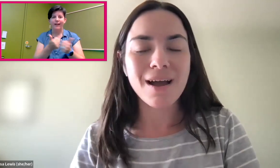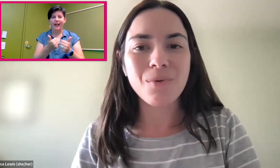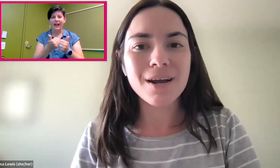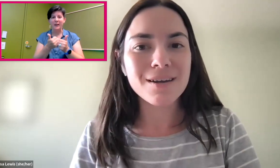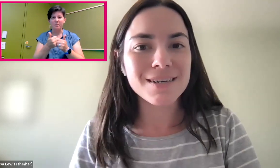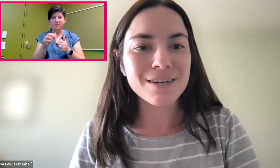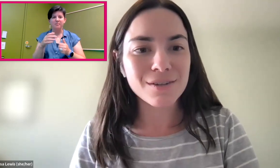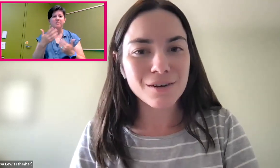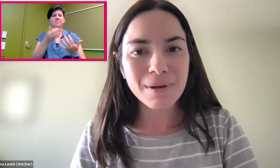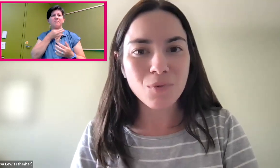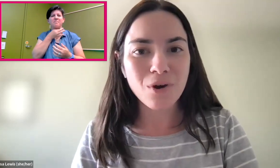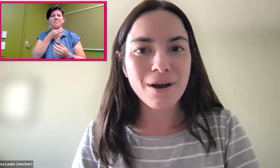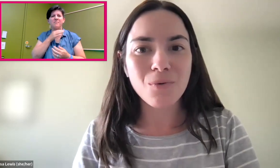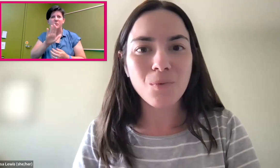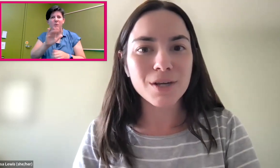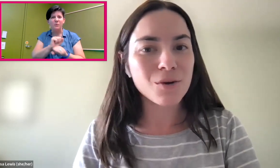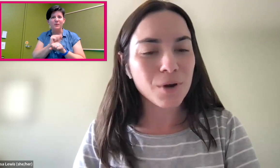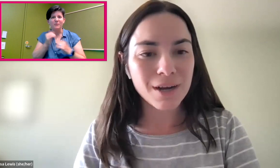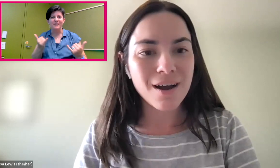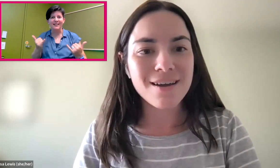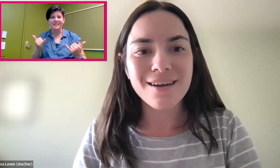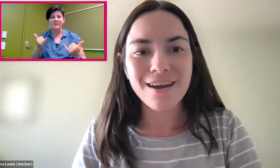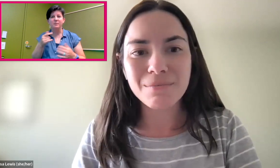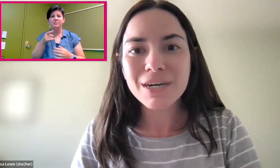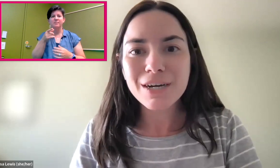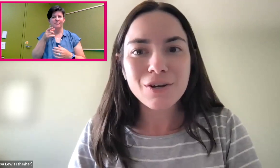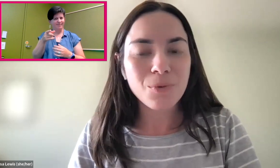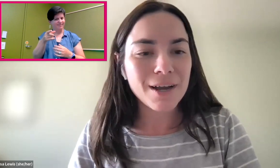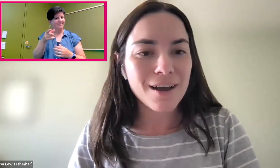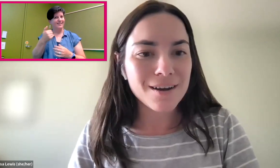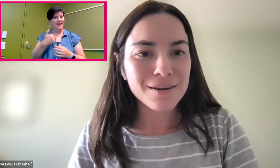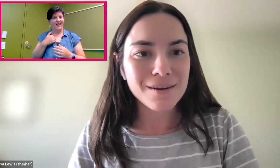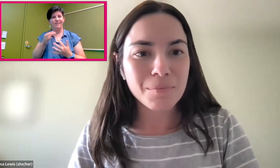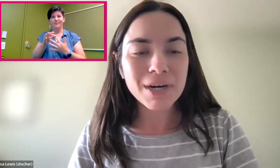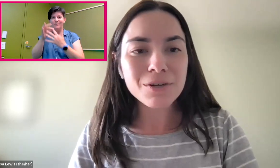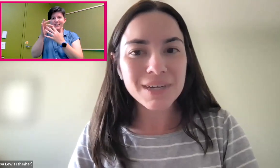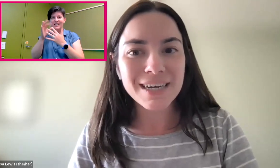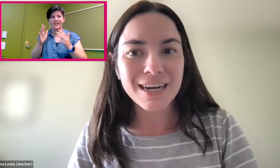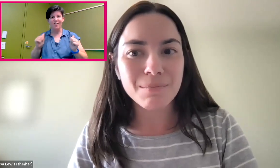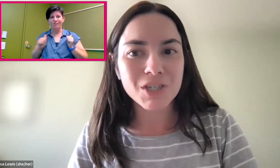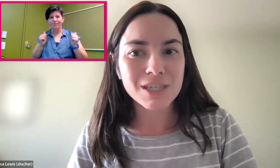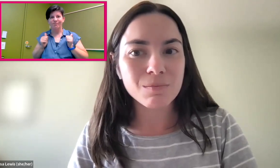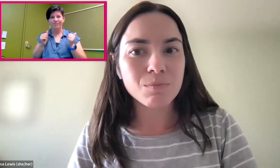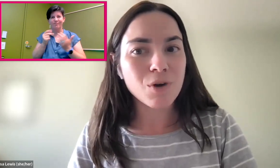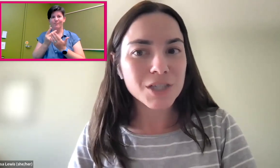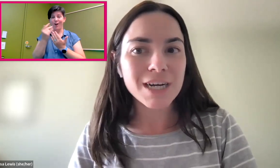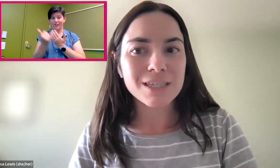I want to hear a little bit more about what you're working on. You're working on a pretty unique and ambitious project